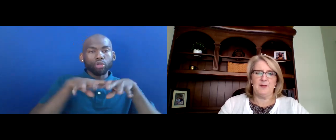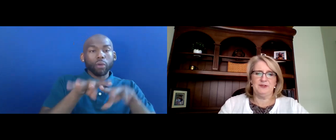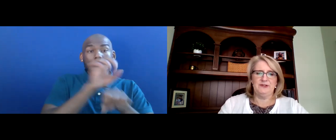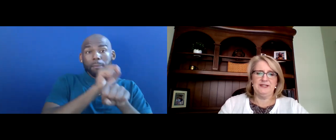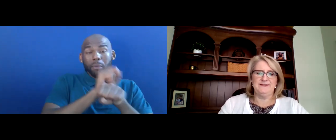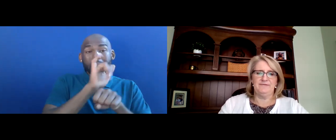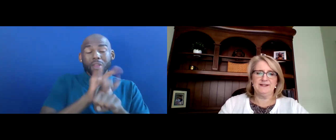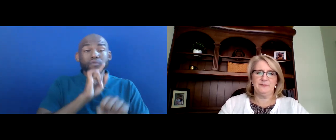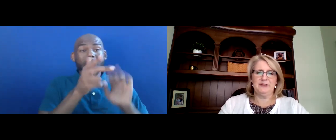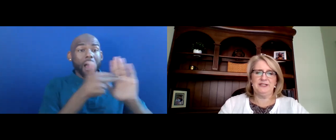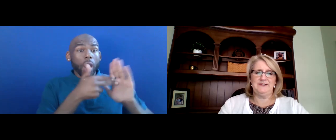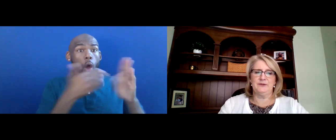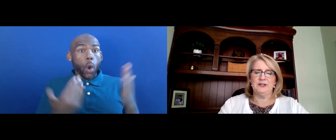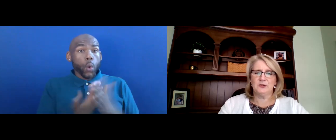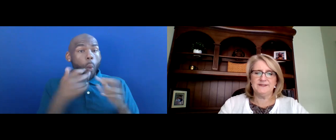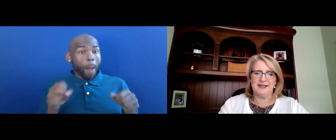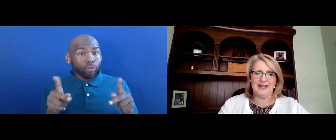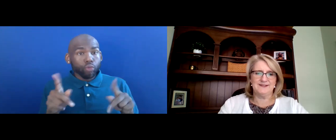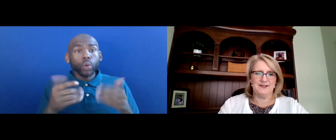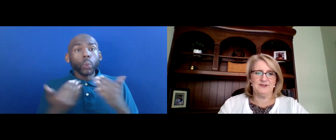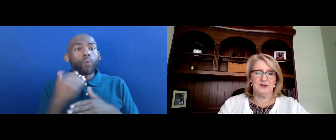OPPORTUNITIES AND FLEXIBILITIES FOR INCREASING ACCESS TO